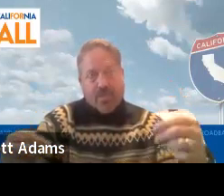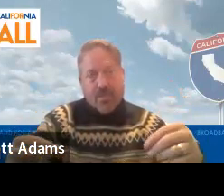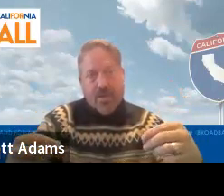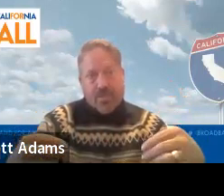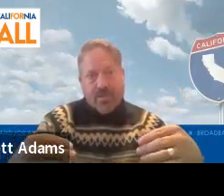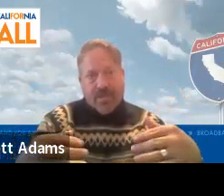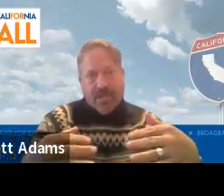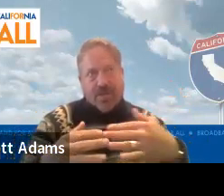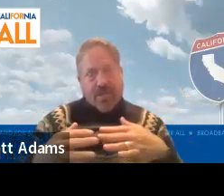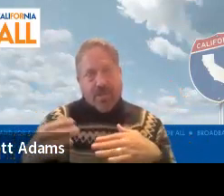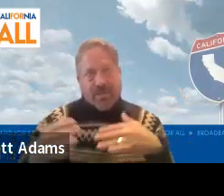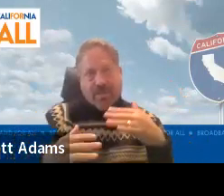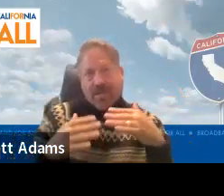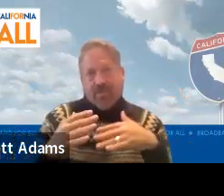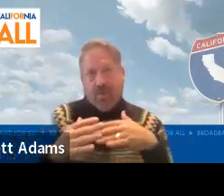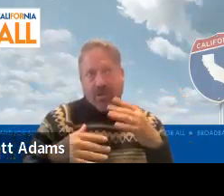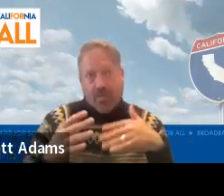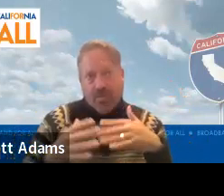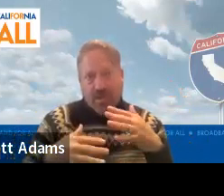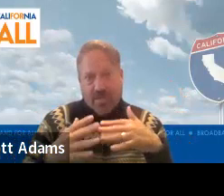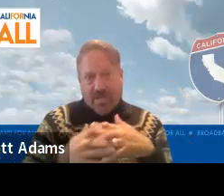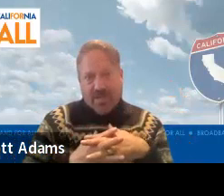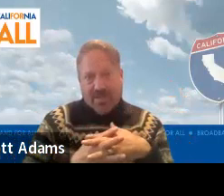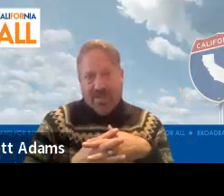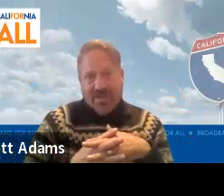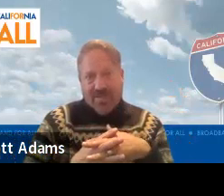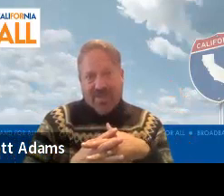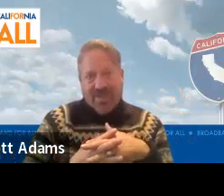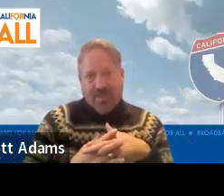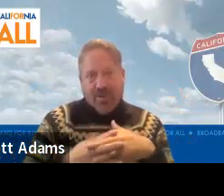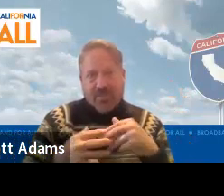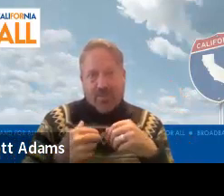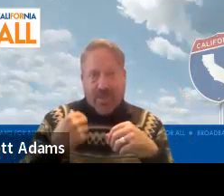It's a good opportunity here to talk about the kind, of cross-pollinated process.